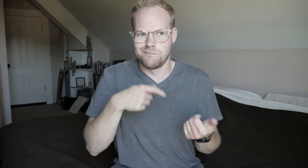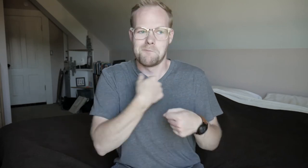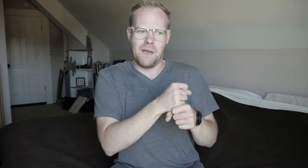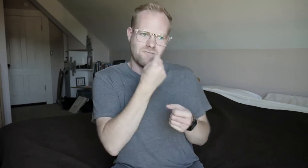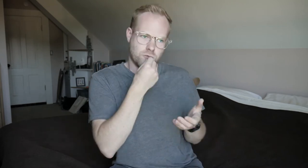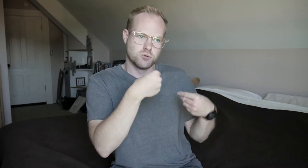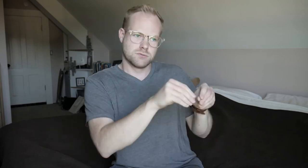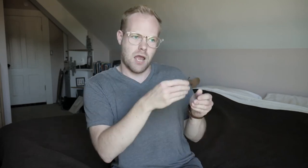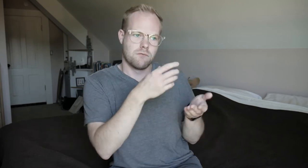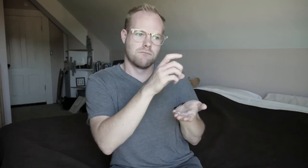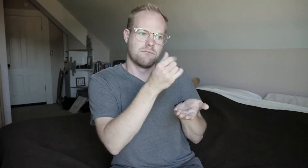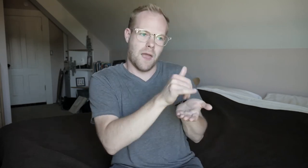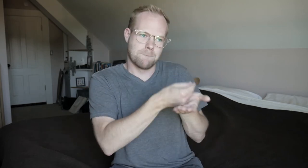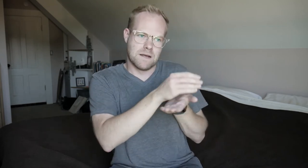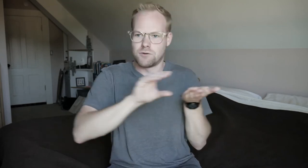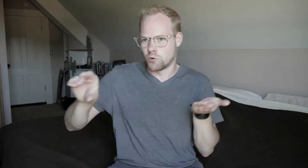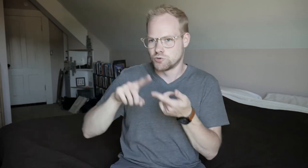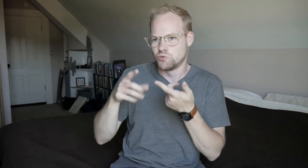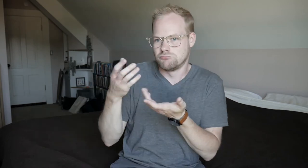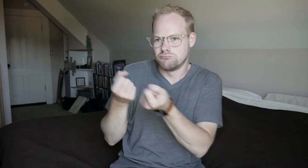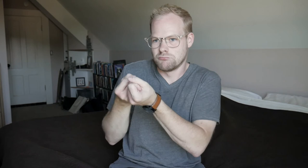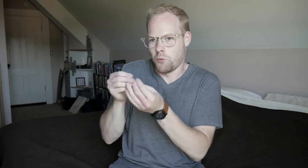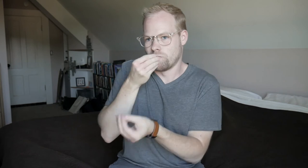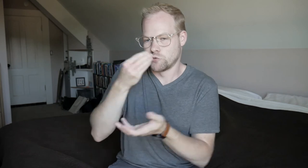I'm making food, selling it, that money going to support more food.